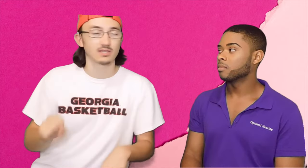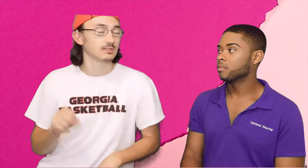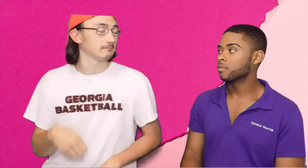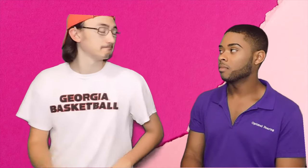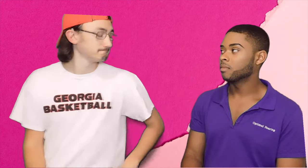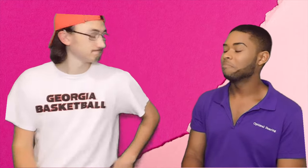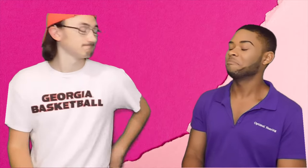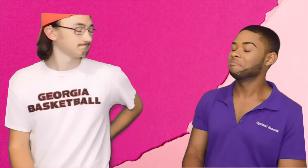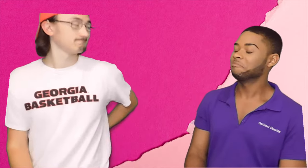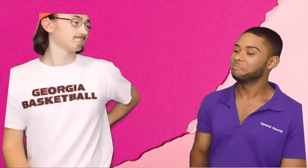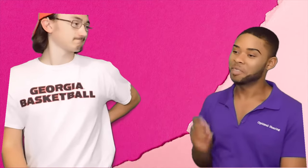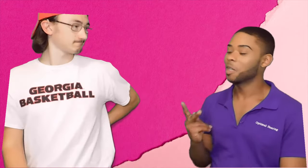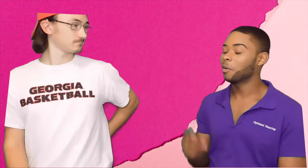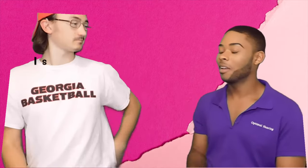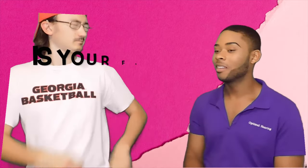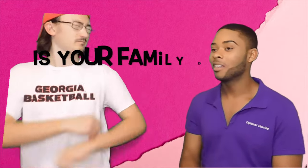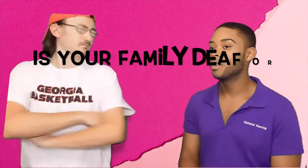Generally, everyone can yes. Bryce: Okay